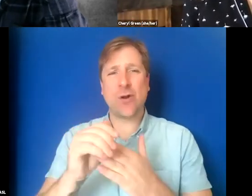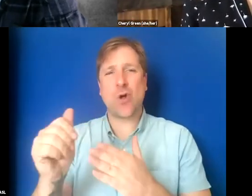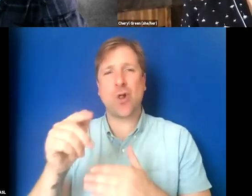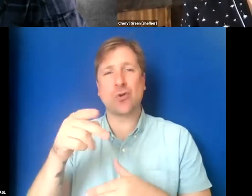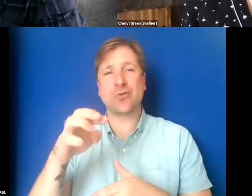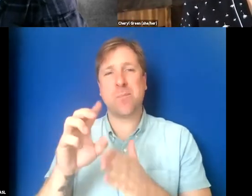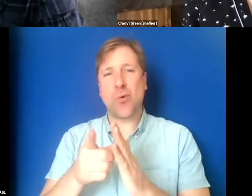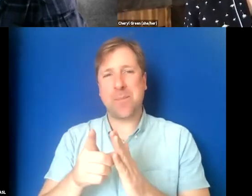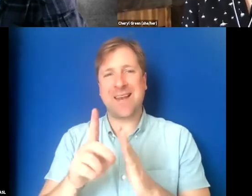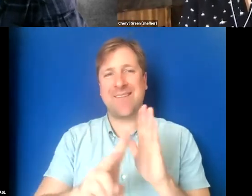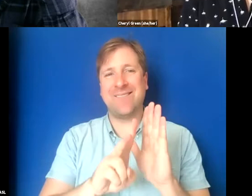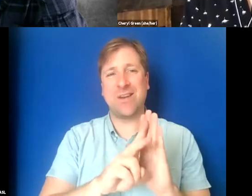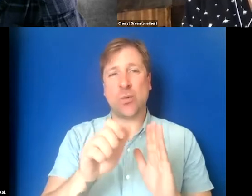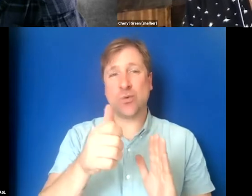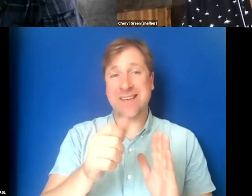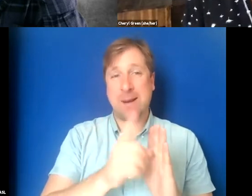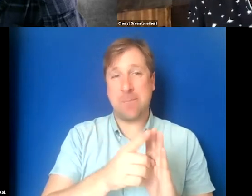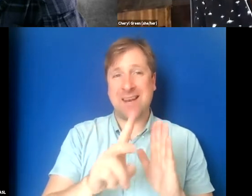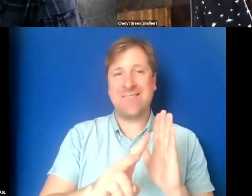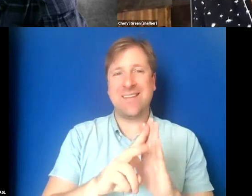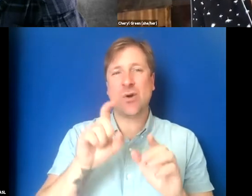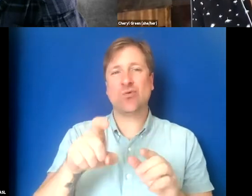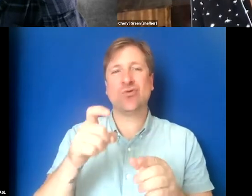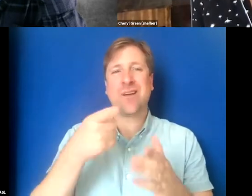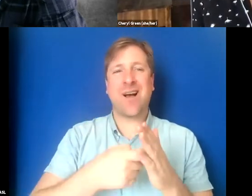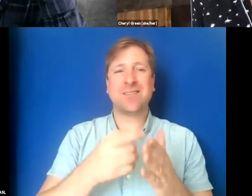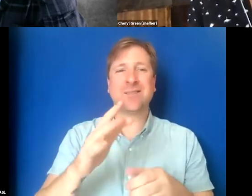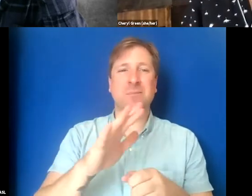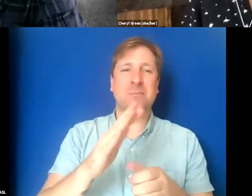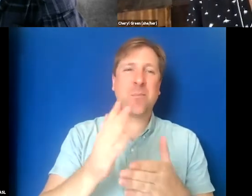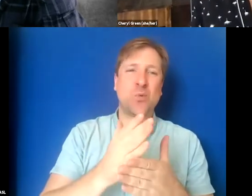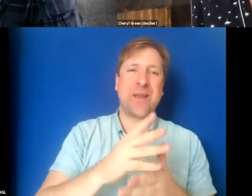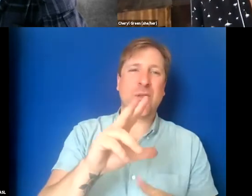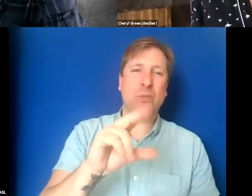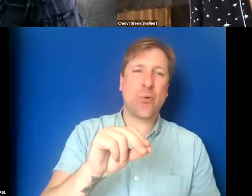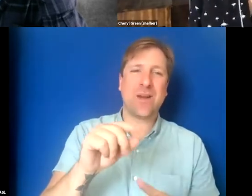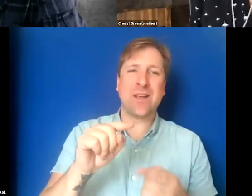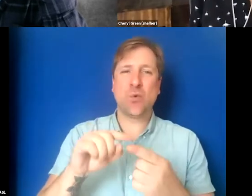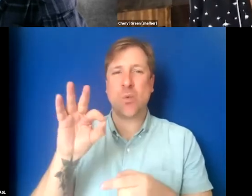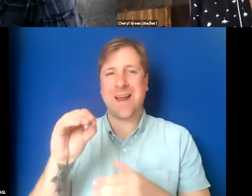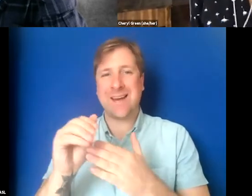So a ten minute video should be $30 to $90 on average,